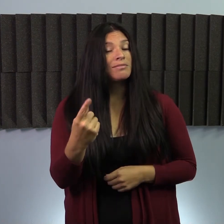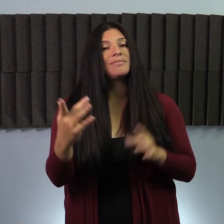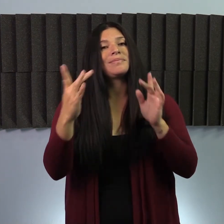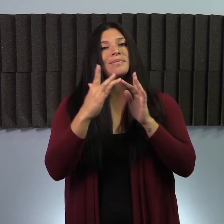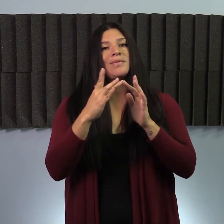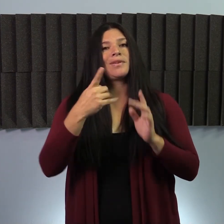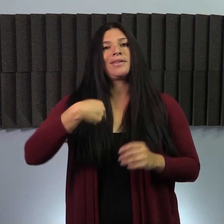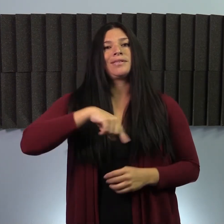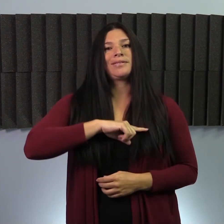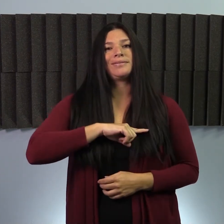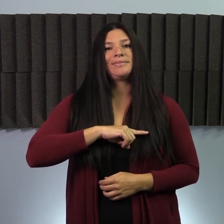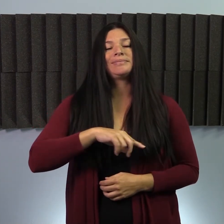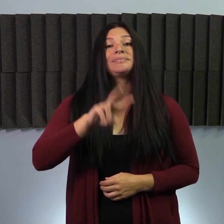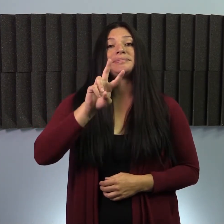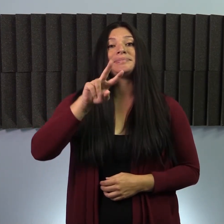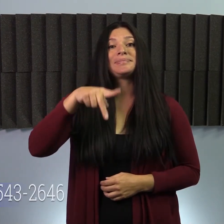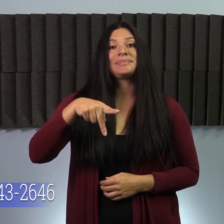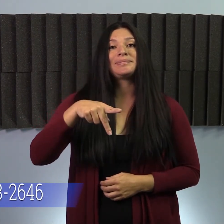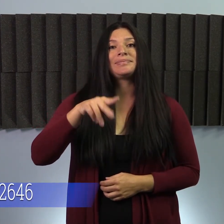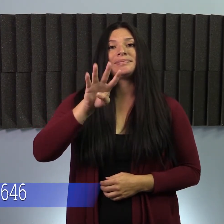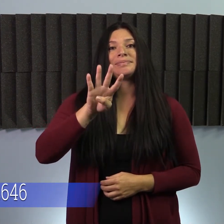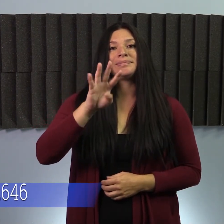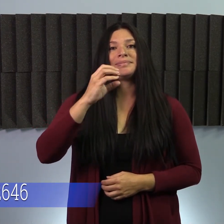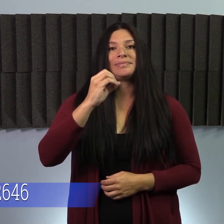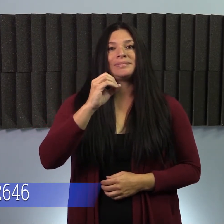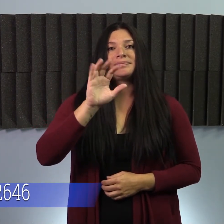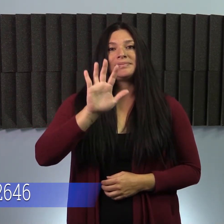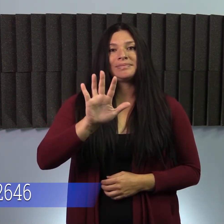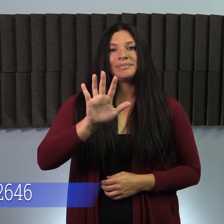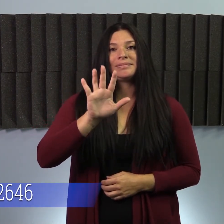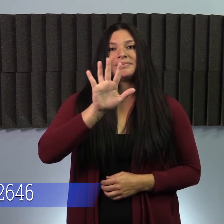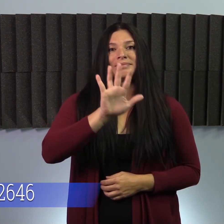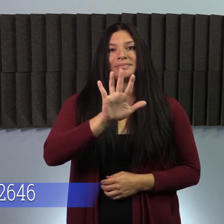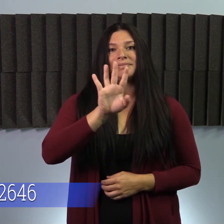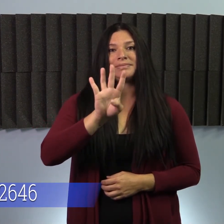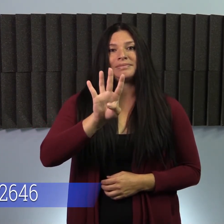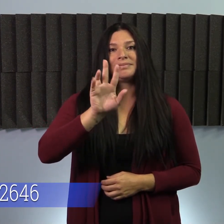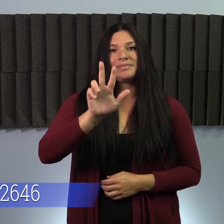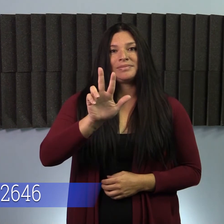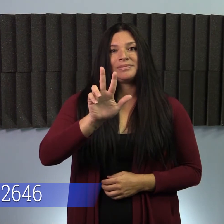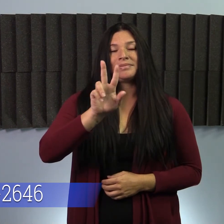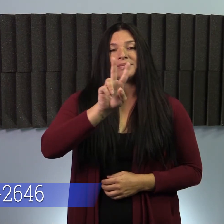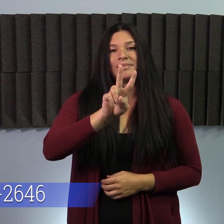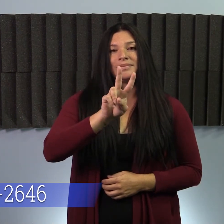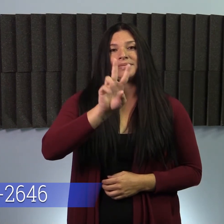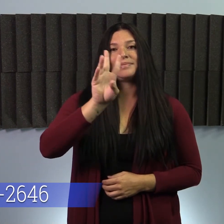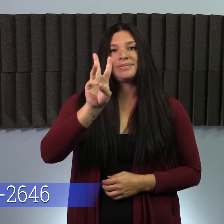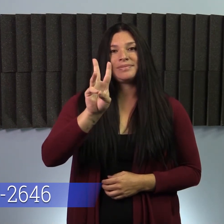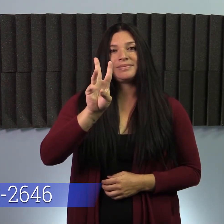one of these cards please contact our office at 405-543-2646.